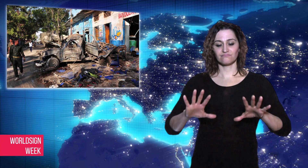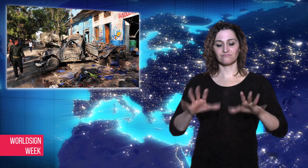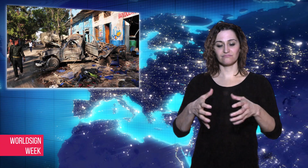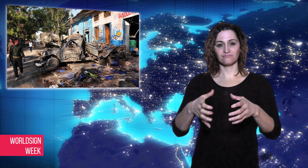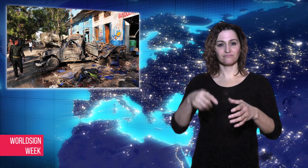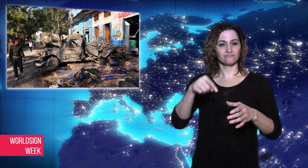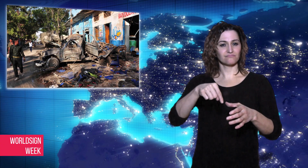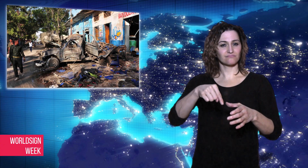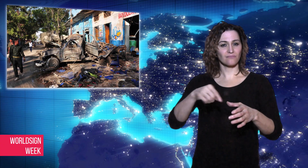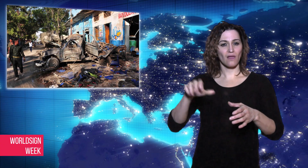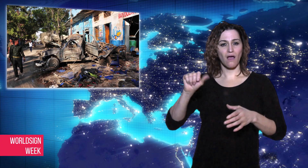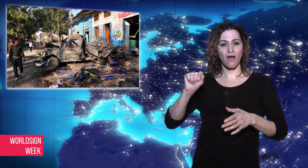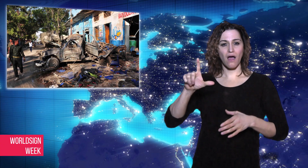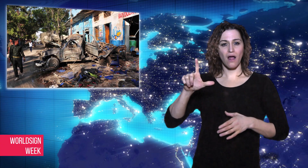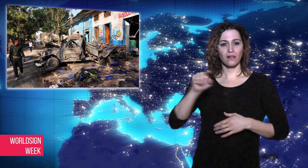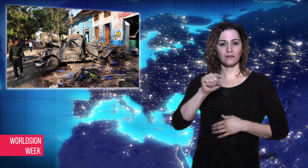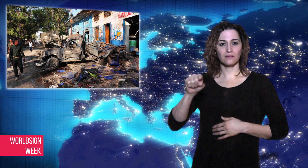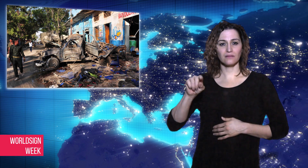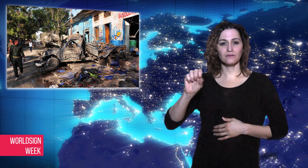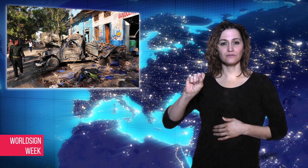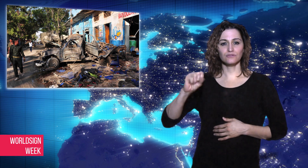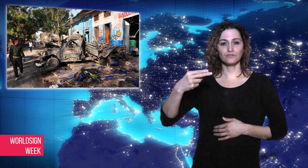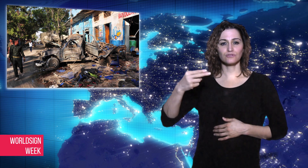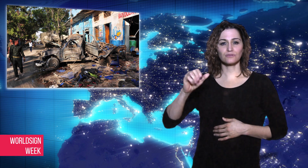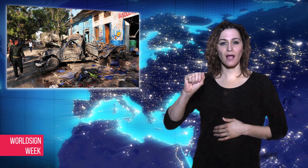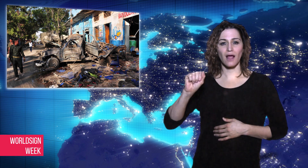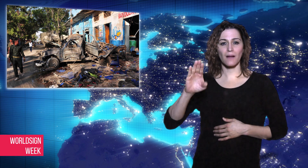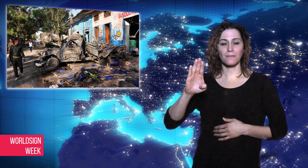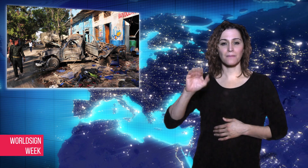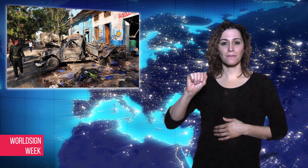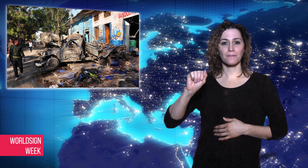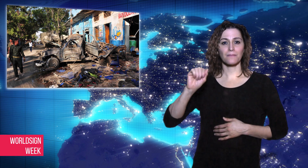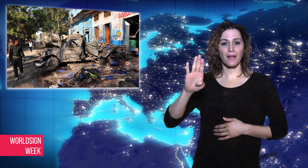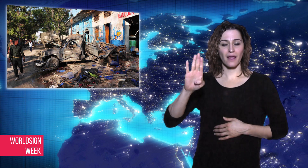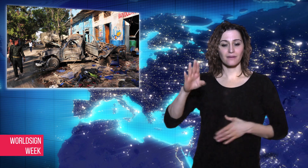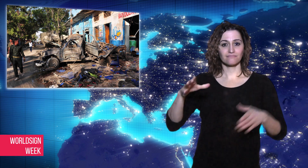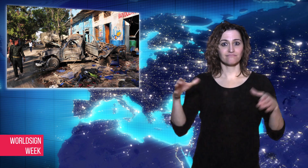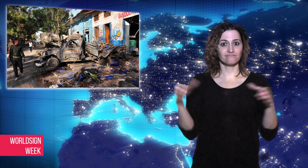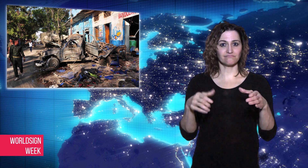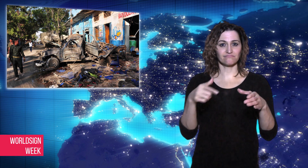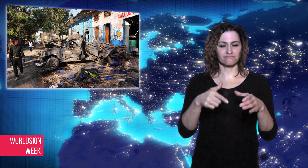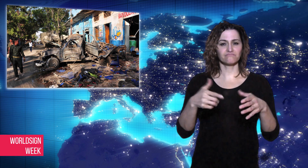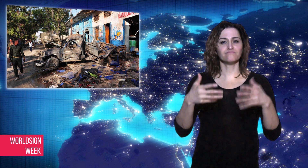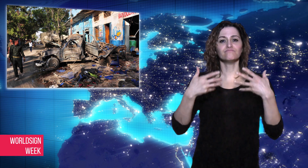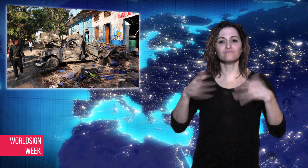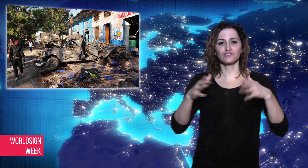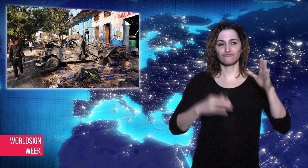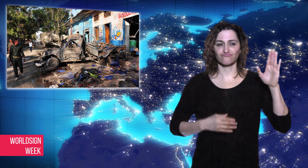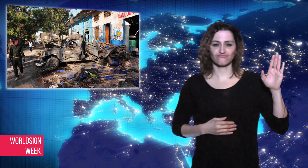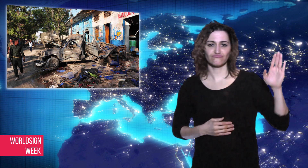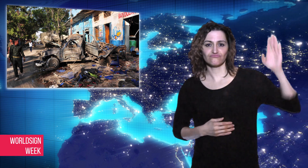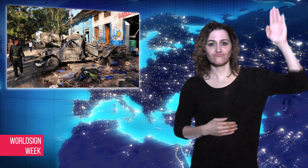Al-Shabab has claimed responsibility